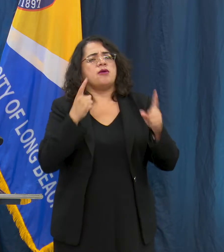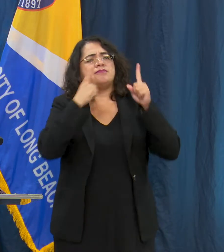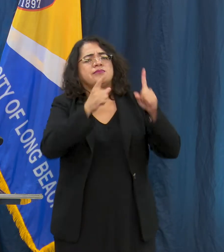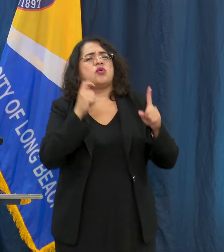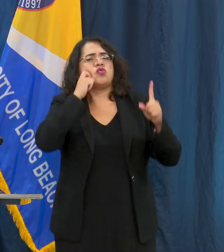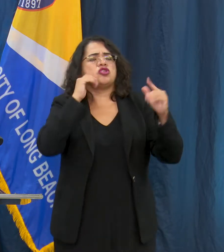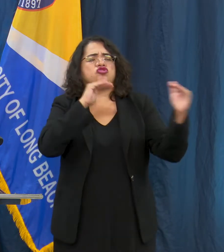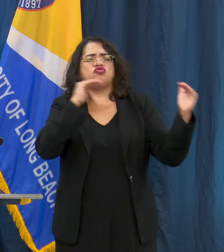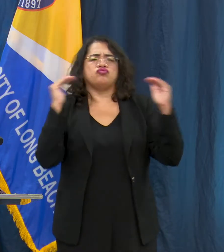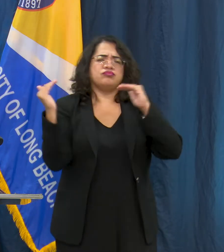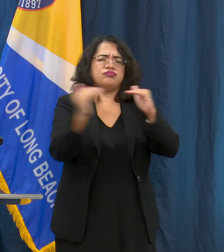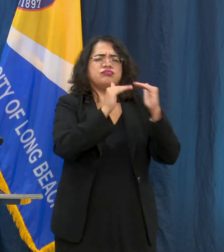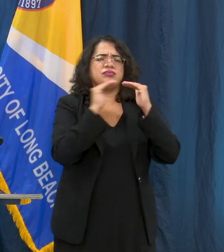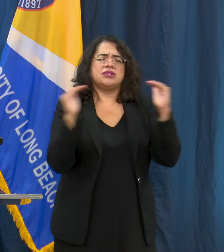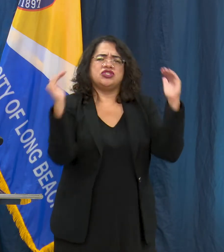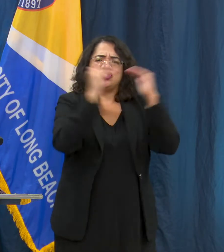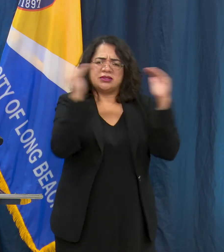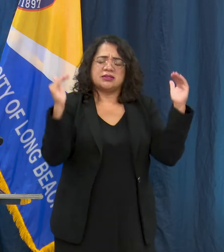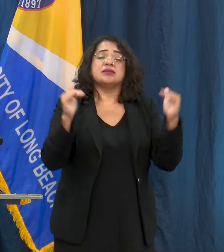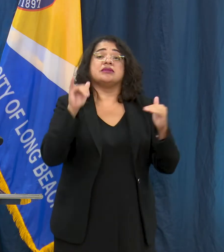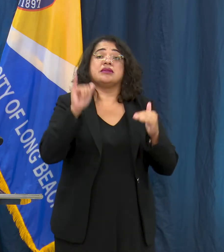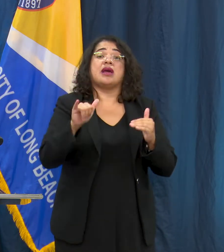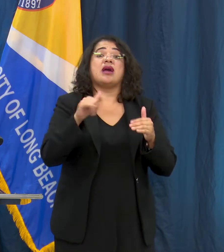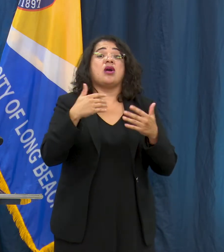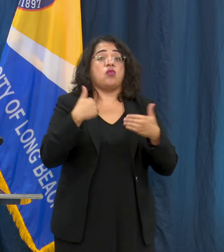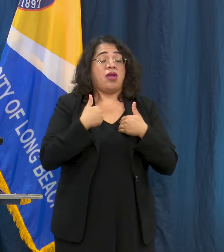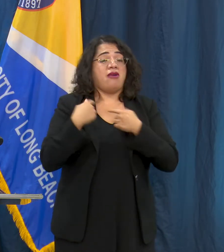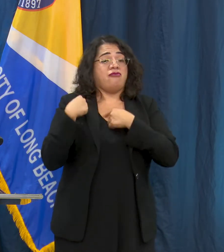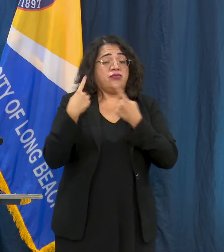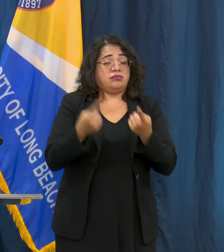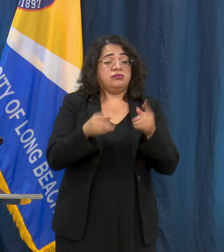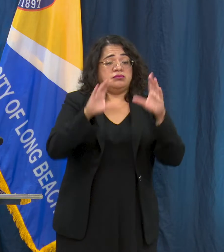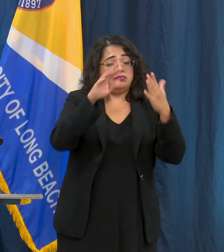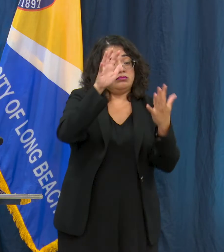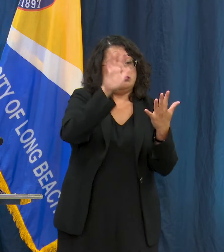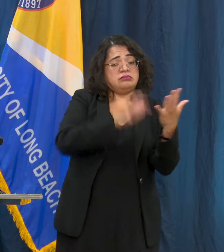transcripts from the town halls that have happened so far at office of equity